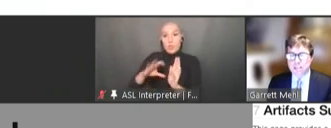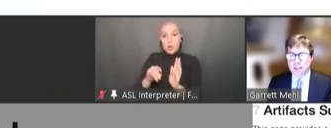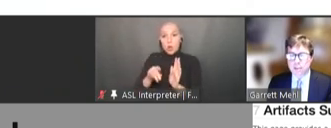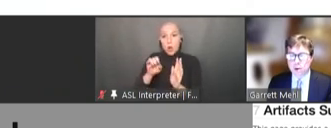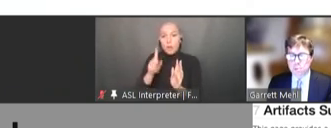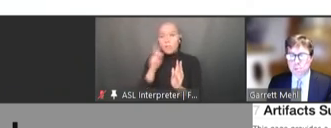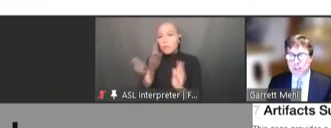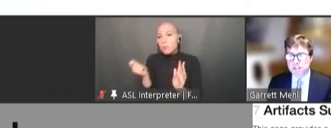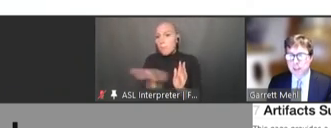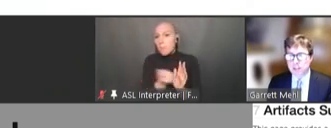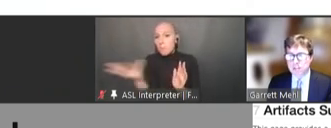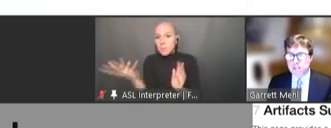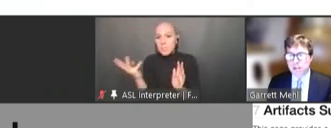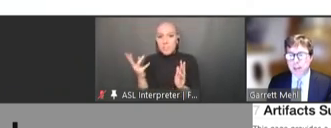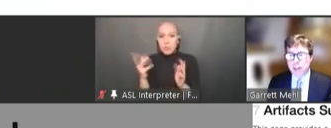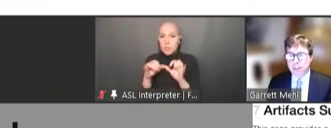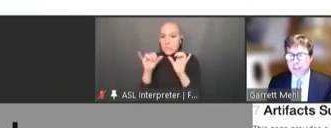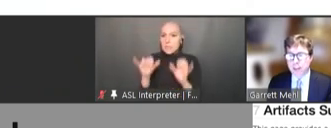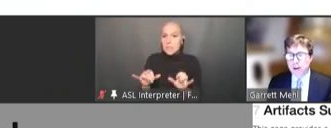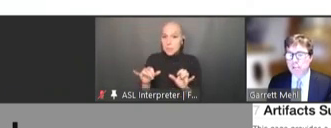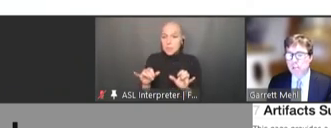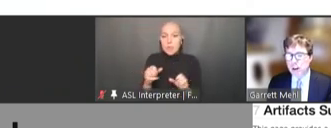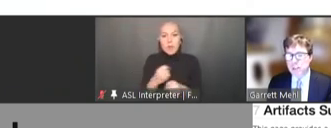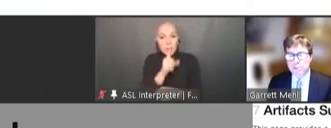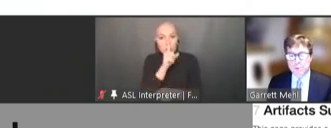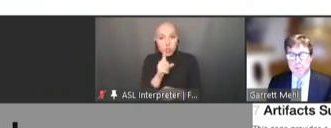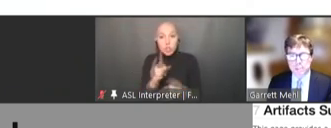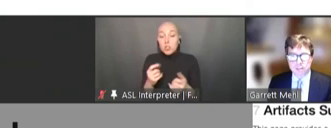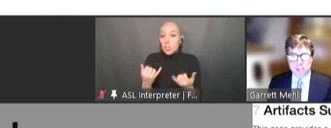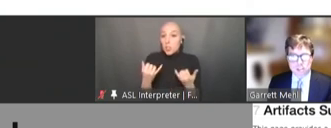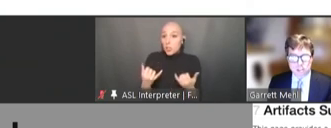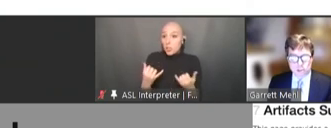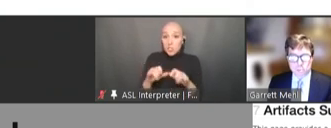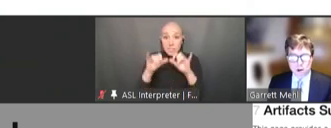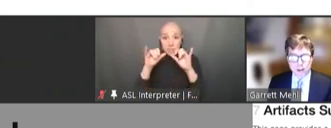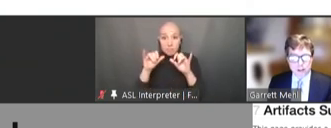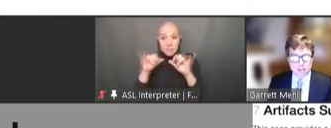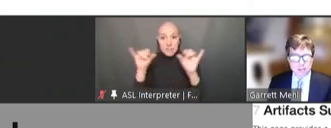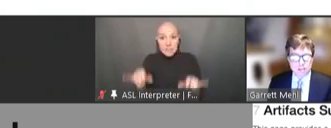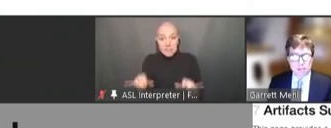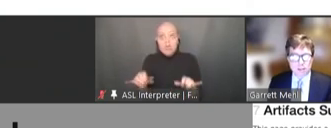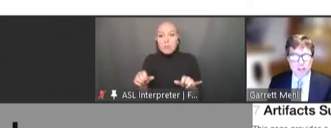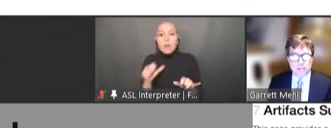interoperability standards and they aren't locked into a specific digital product. Next slide.